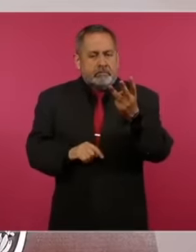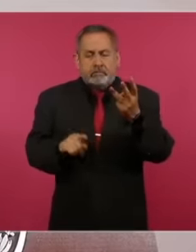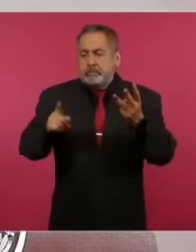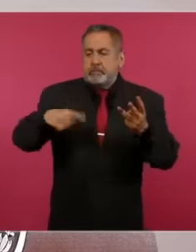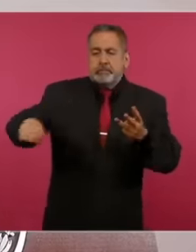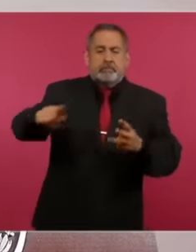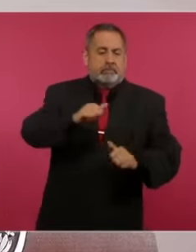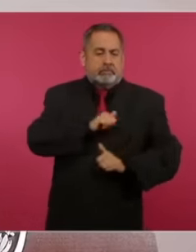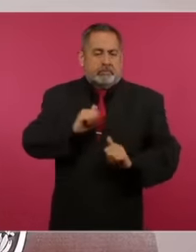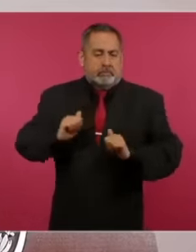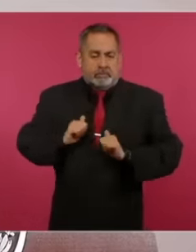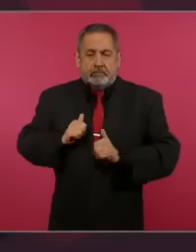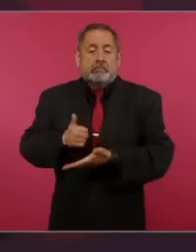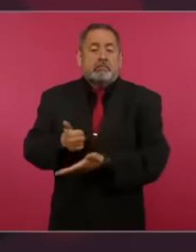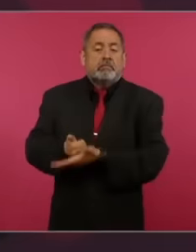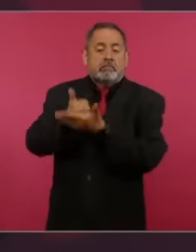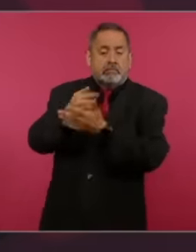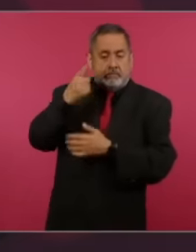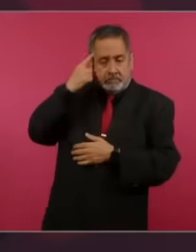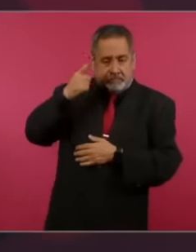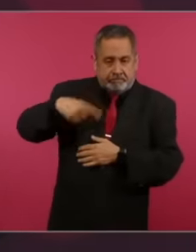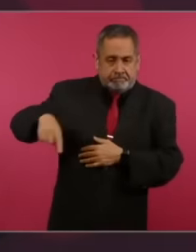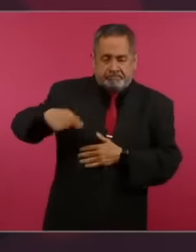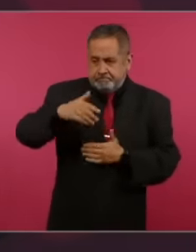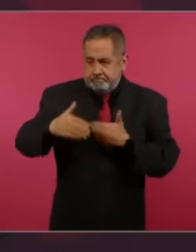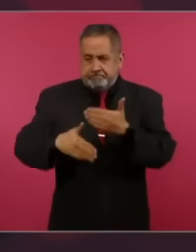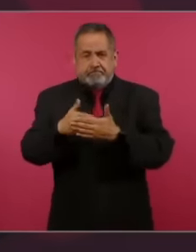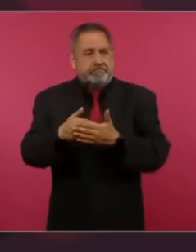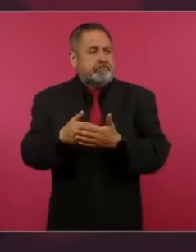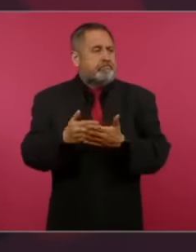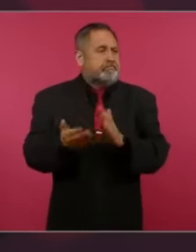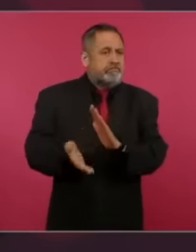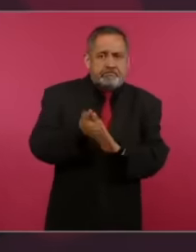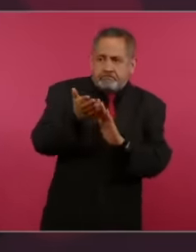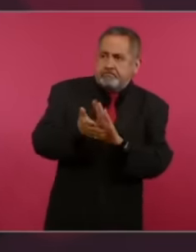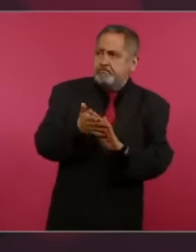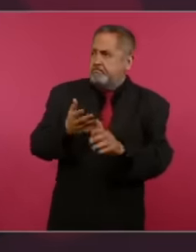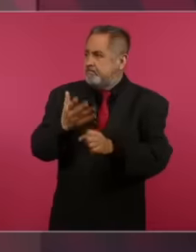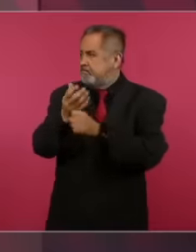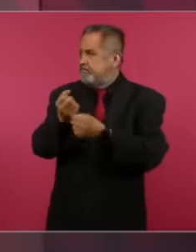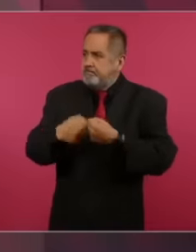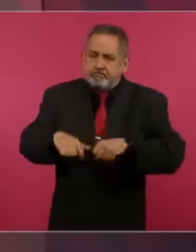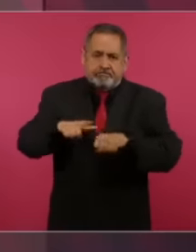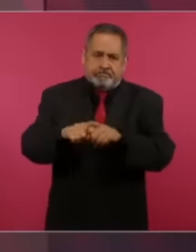armed forces help in social development. They have helped us a lot. I talked about